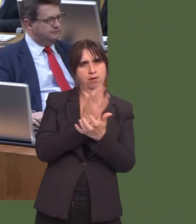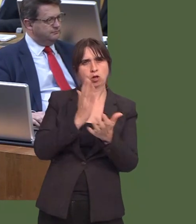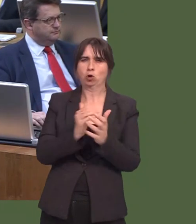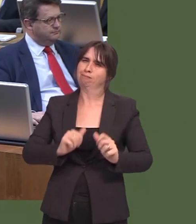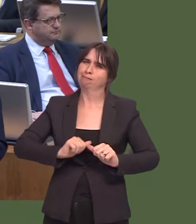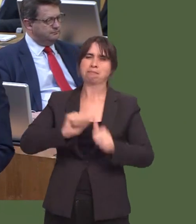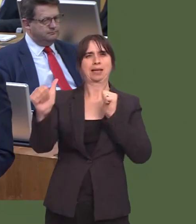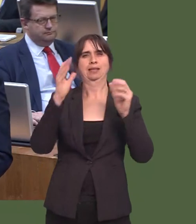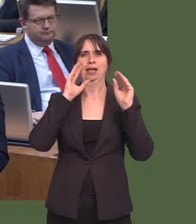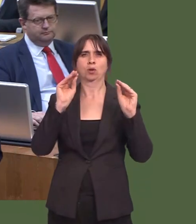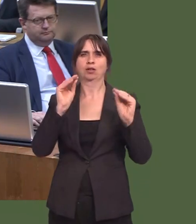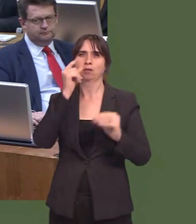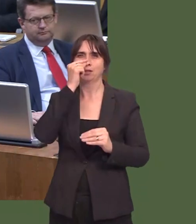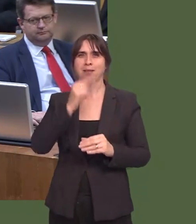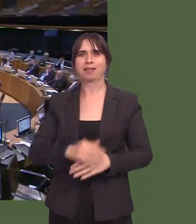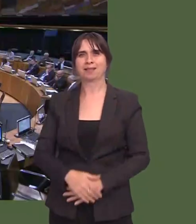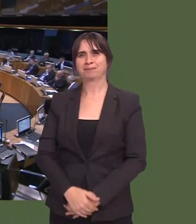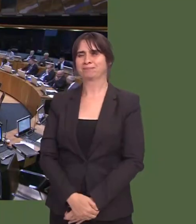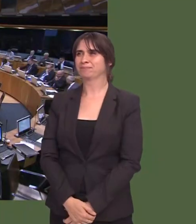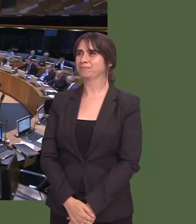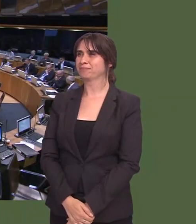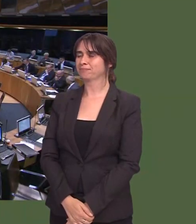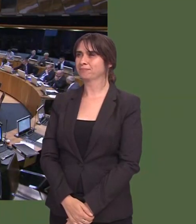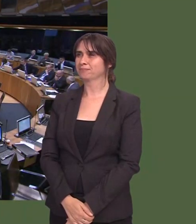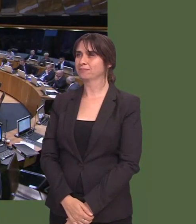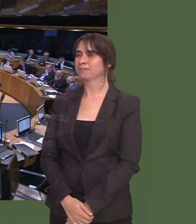Y Llywydd / The Llywydd: Diolch iír Prif Weinidog.